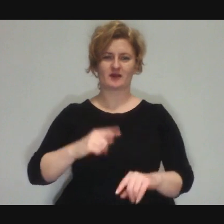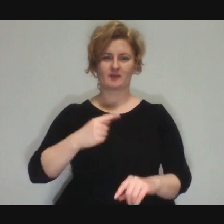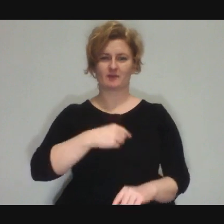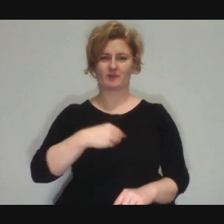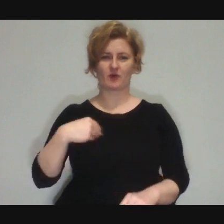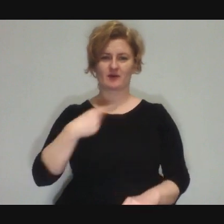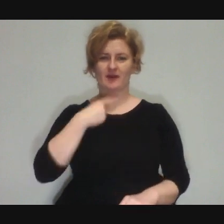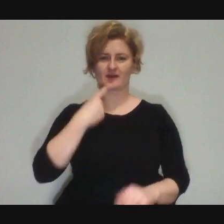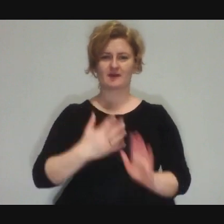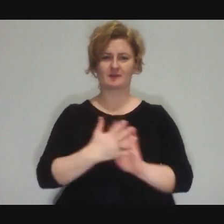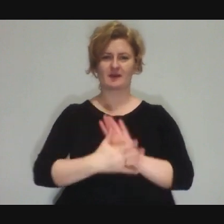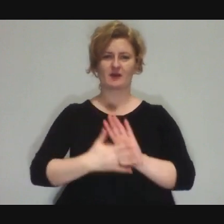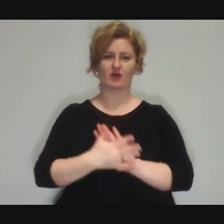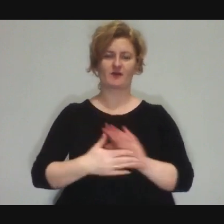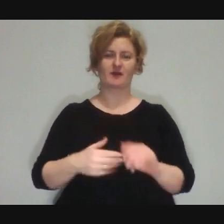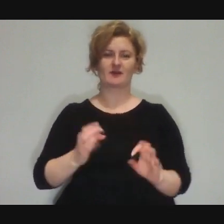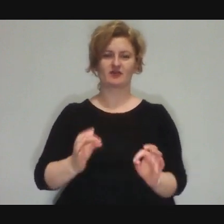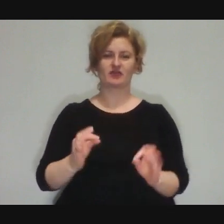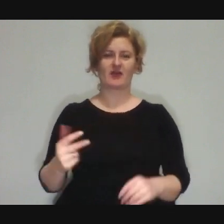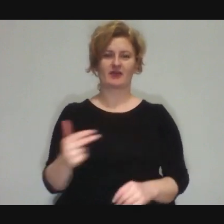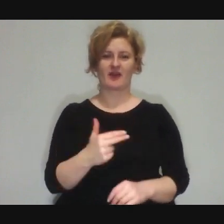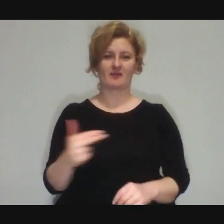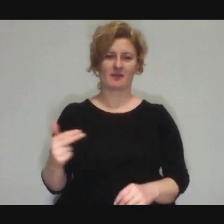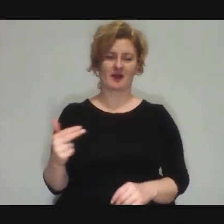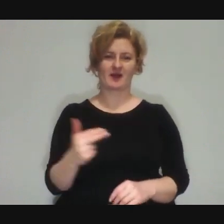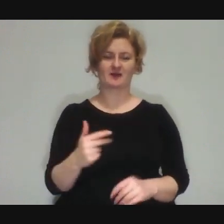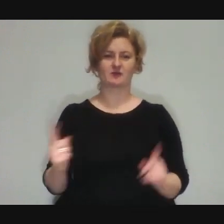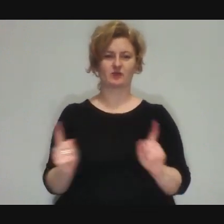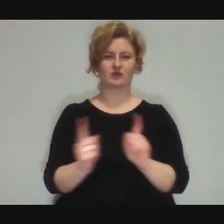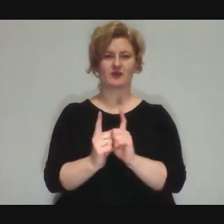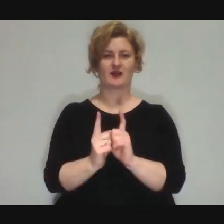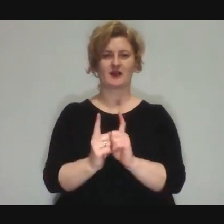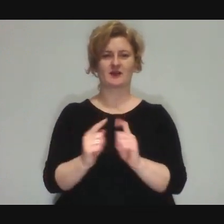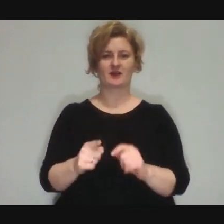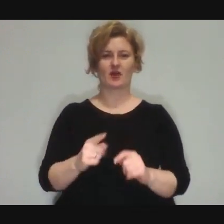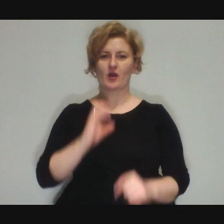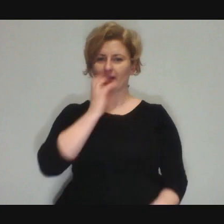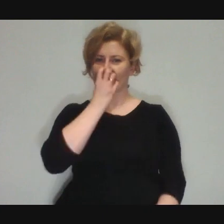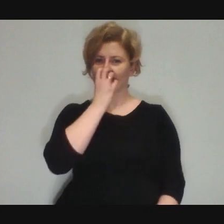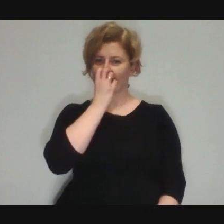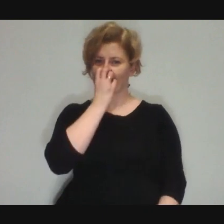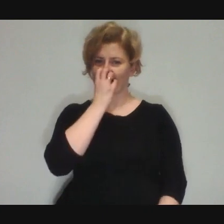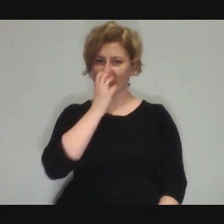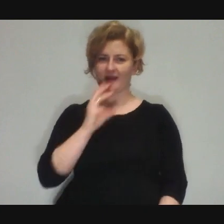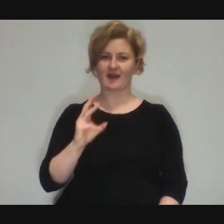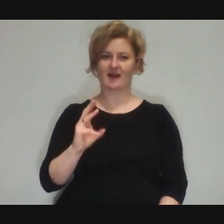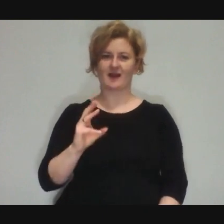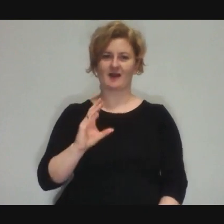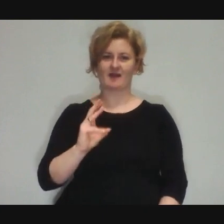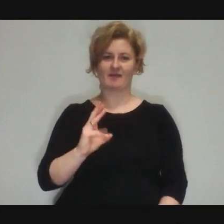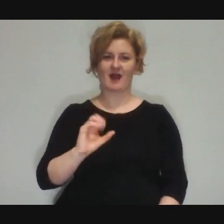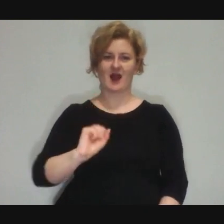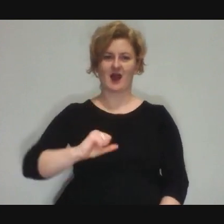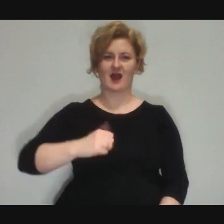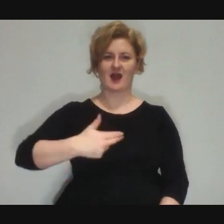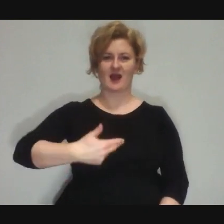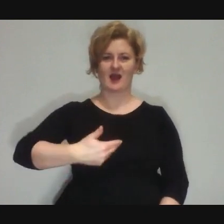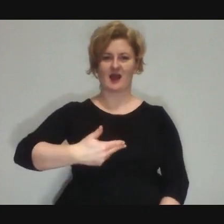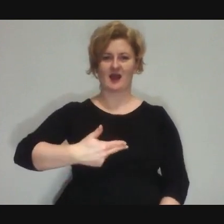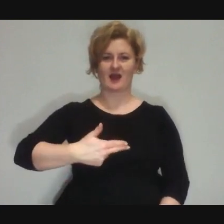The topic of our meeting today is circus in animation and my guest, as I said, is Marek Żmuda.